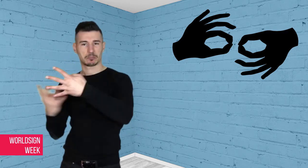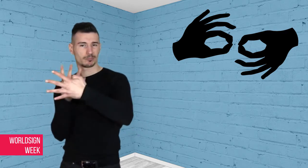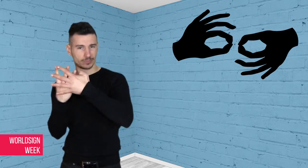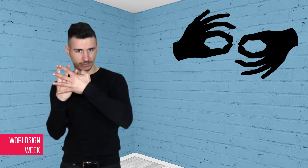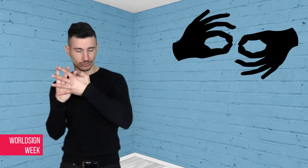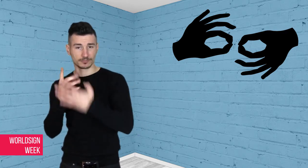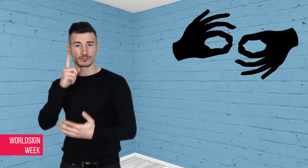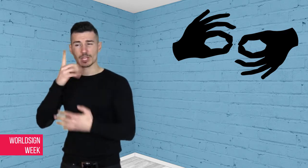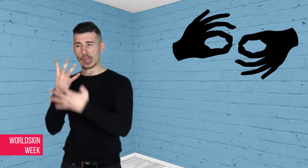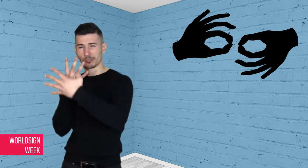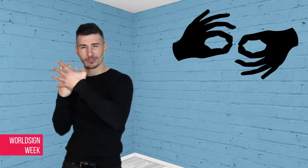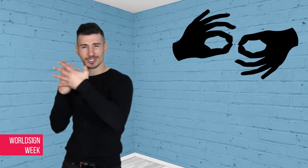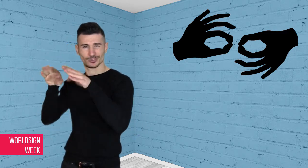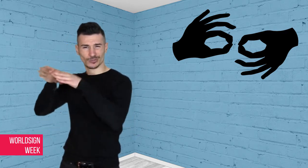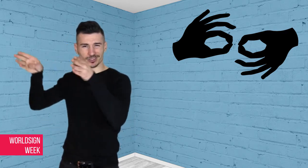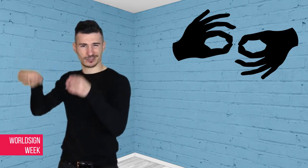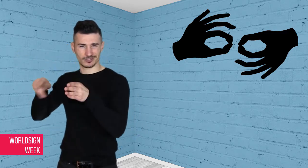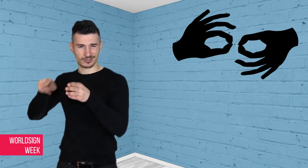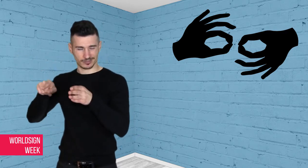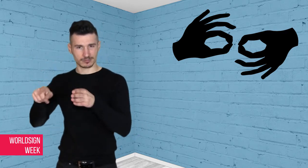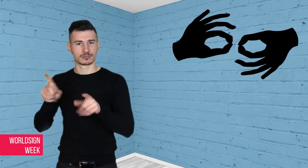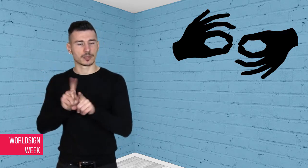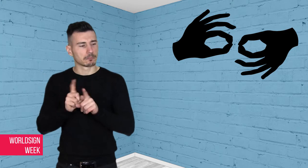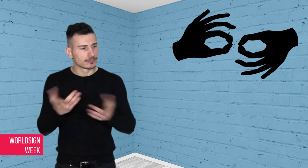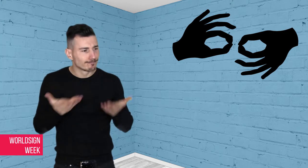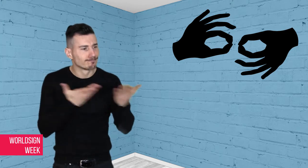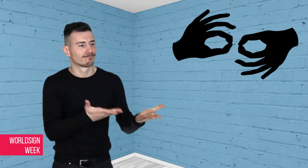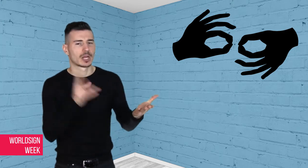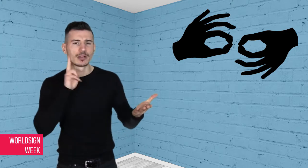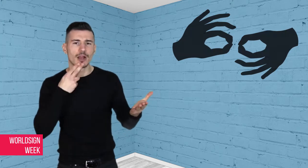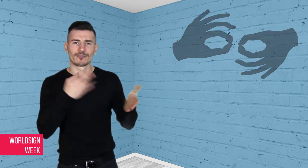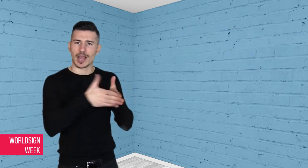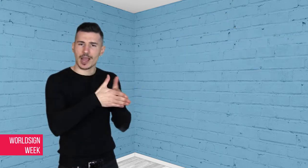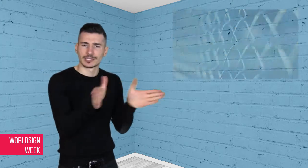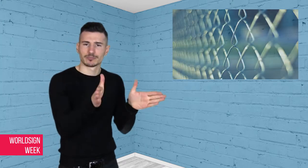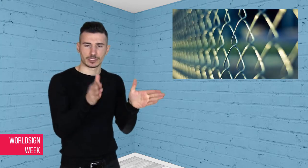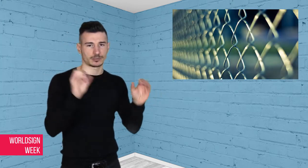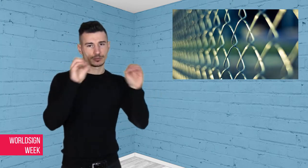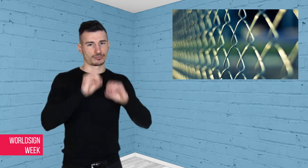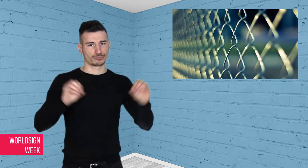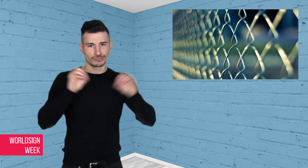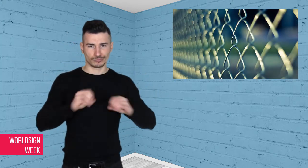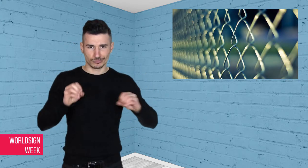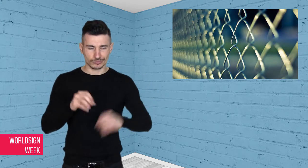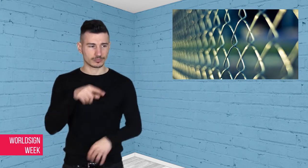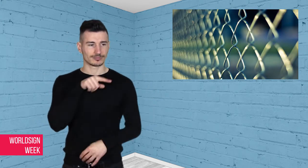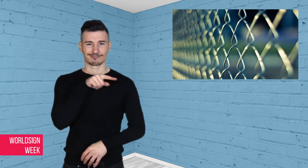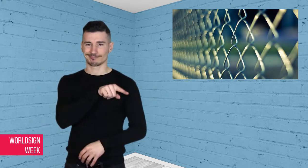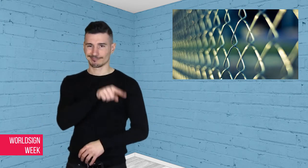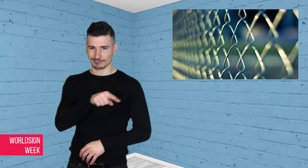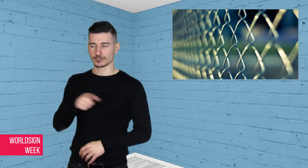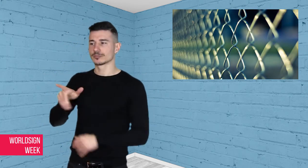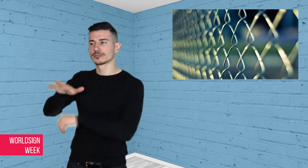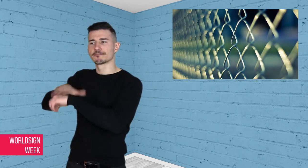person was detained without accessibility. He requested an American